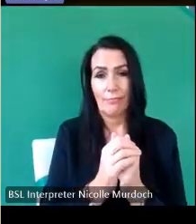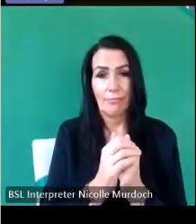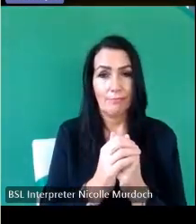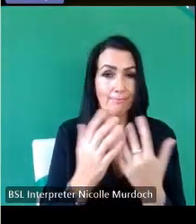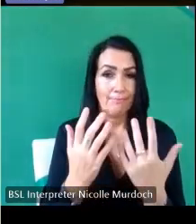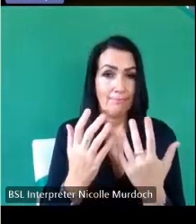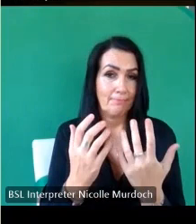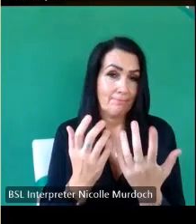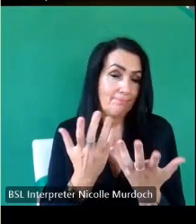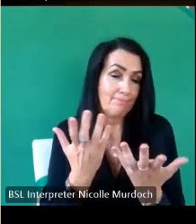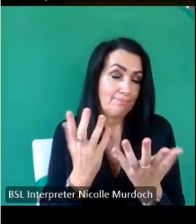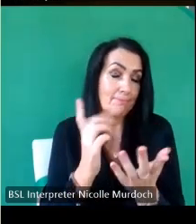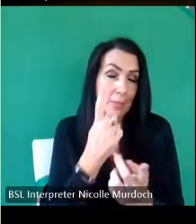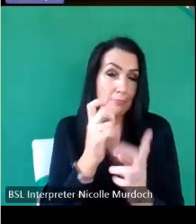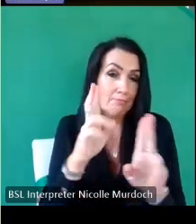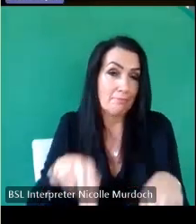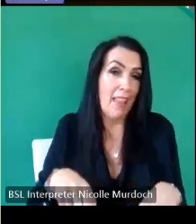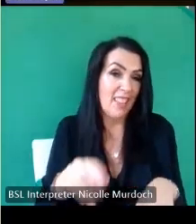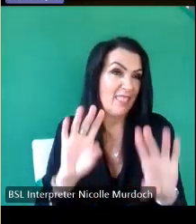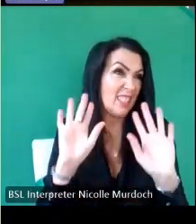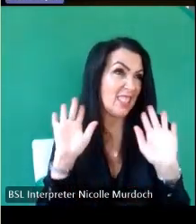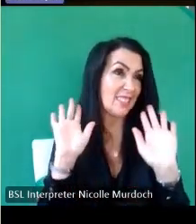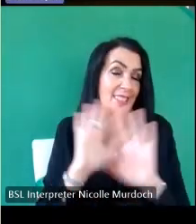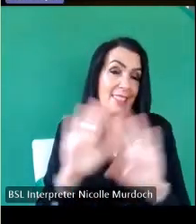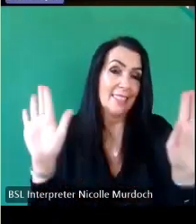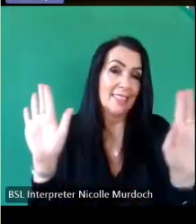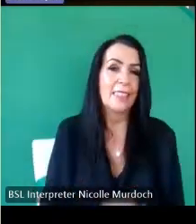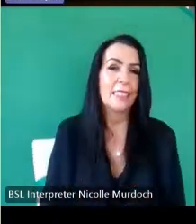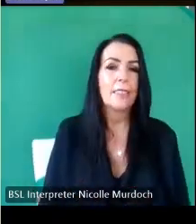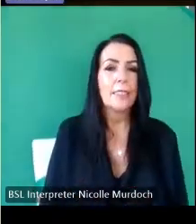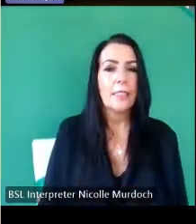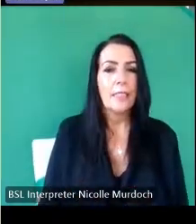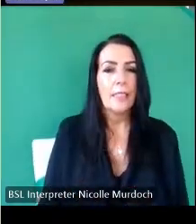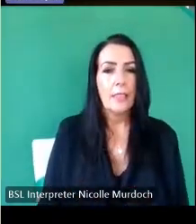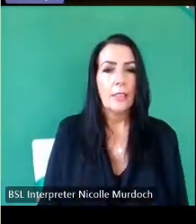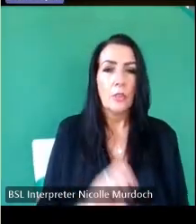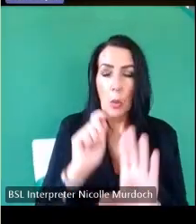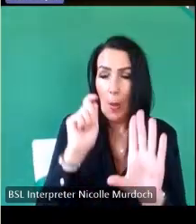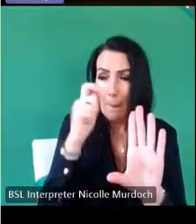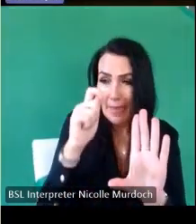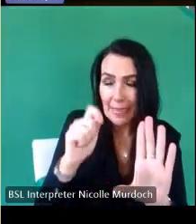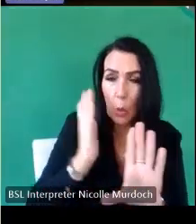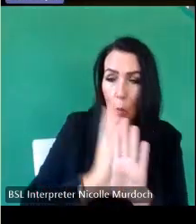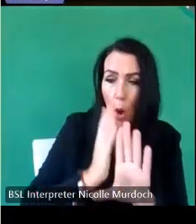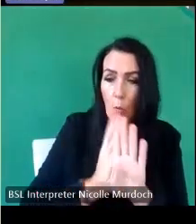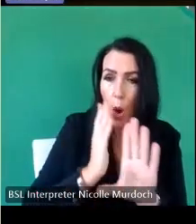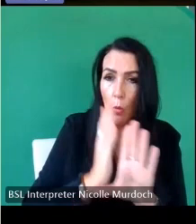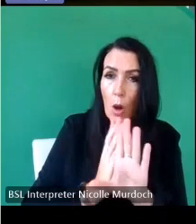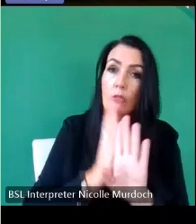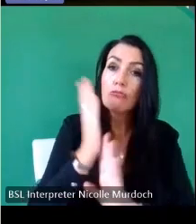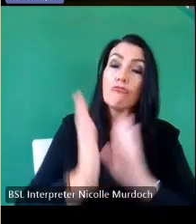um so Mason carried on working and wouldn't necessarily travel from sight to site but of